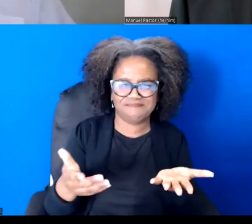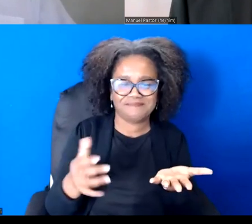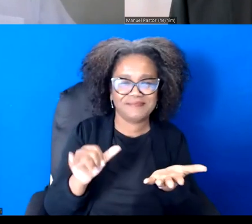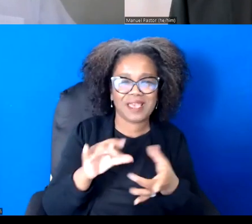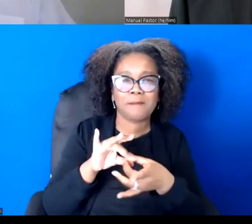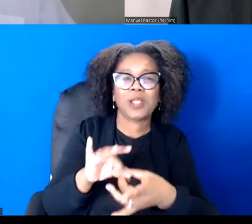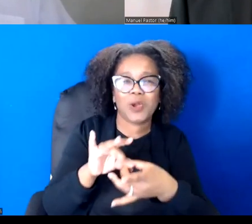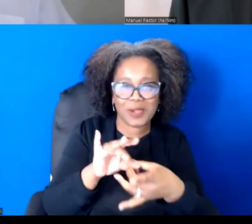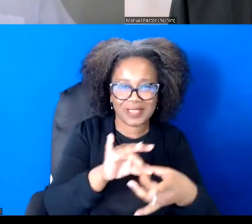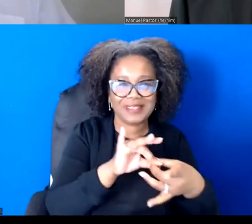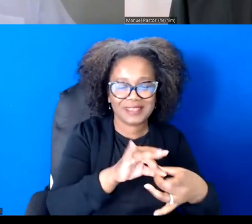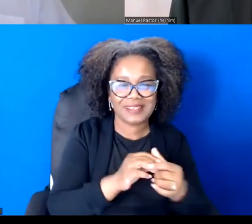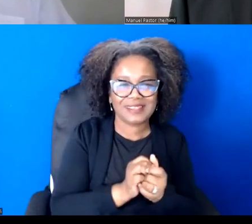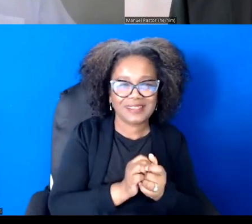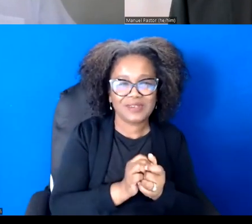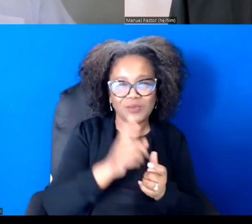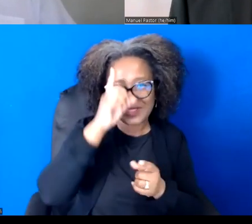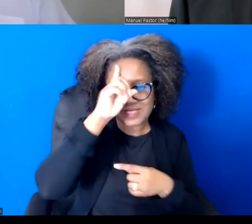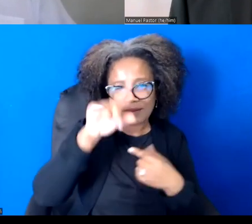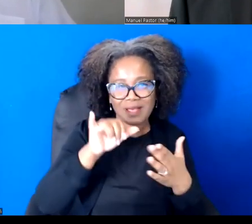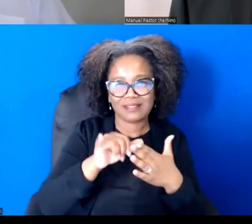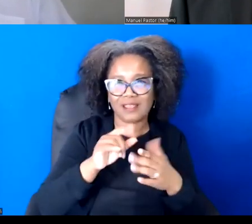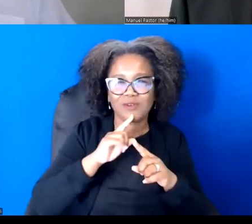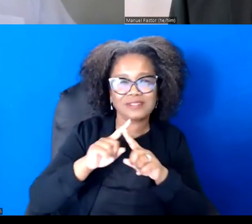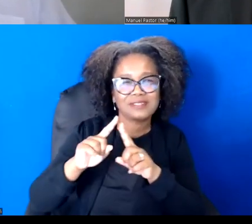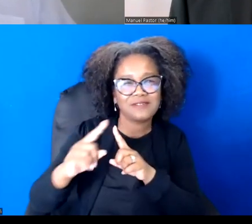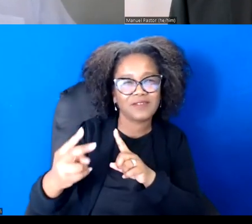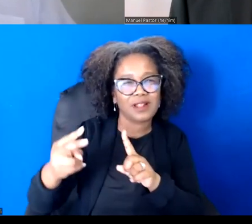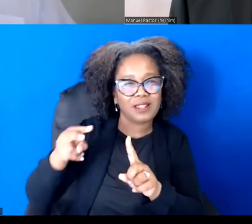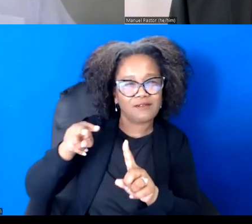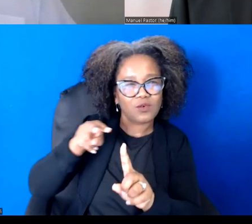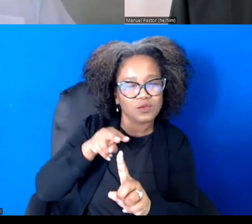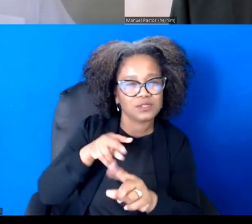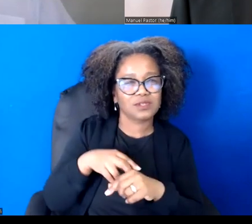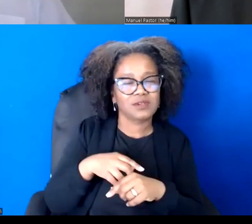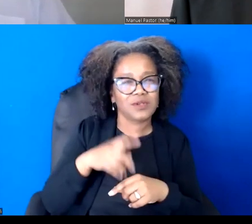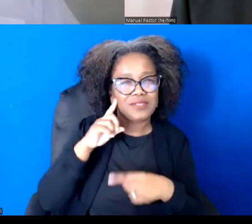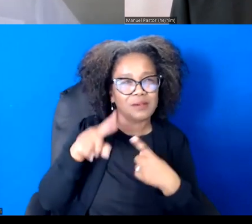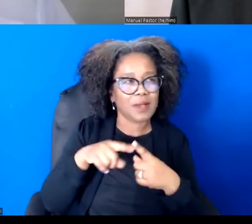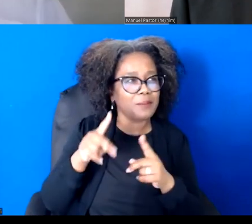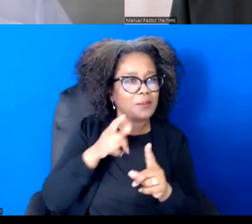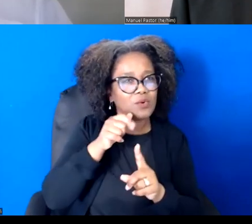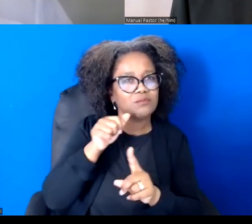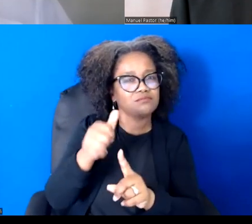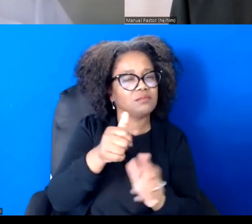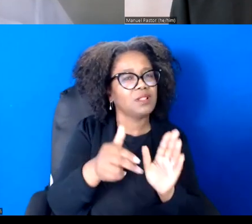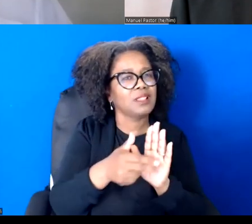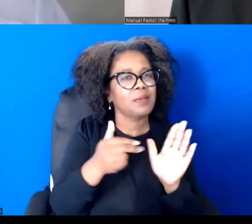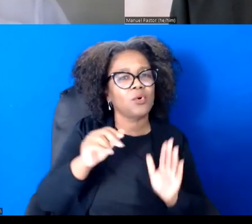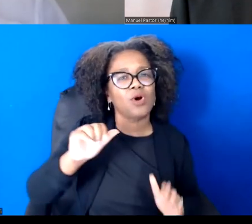But all of them were really an expression of people being other people of society in